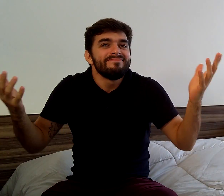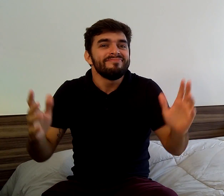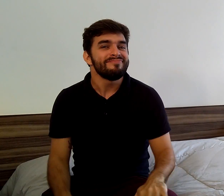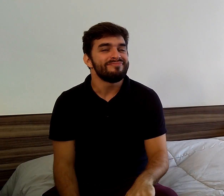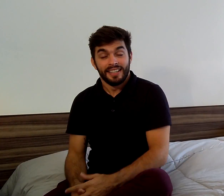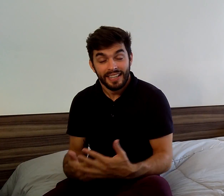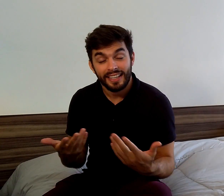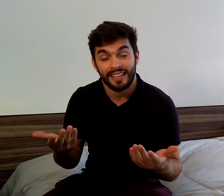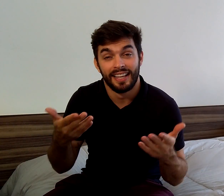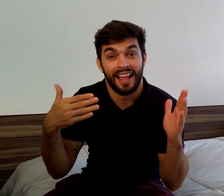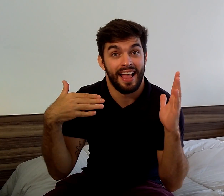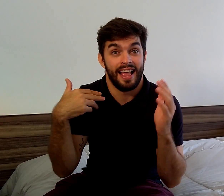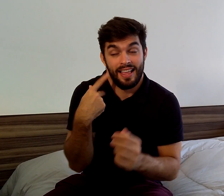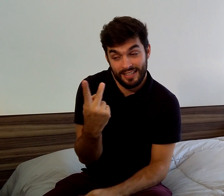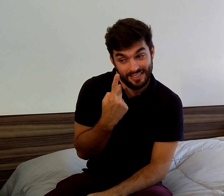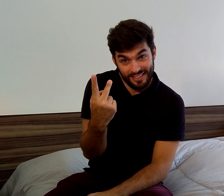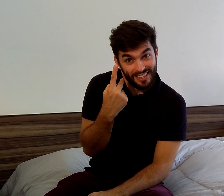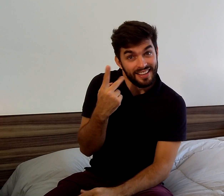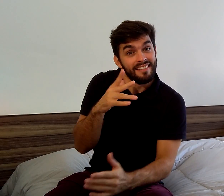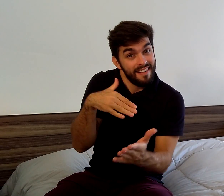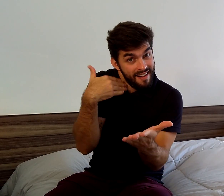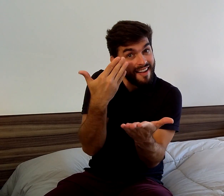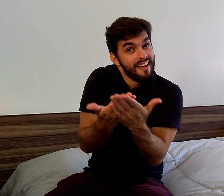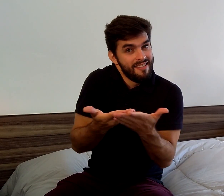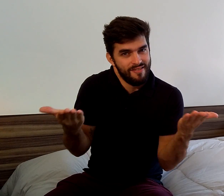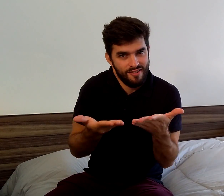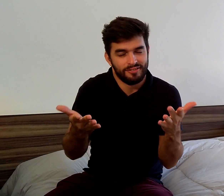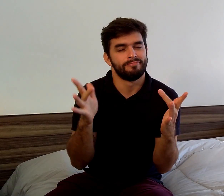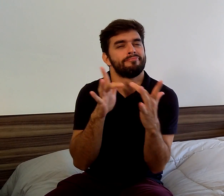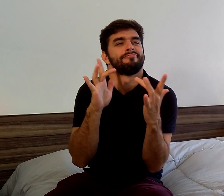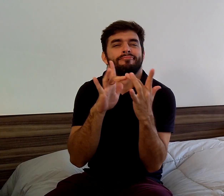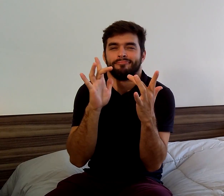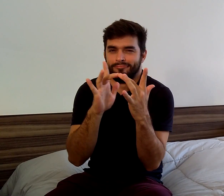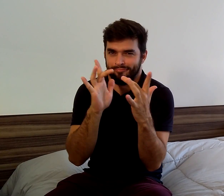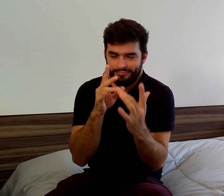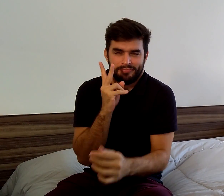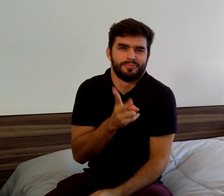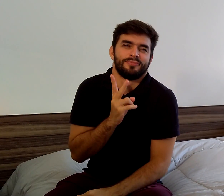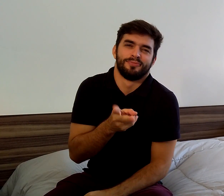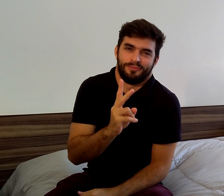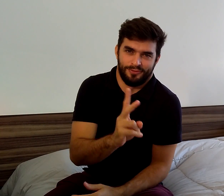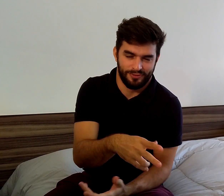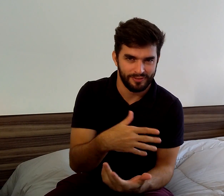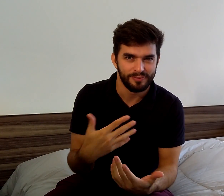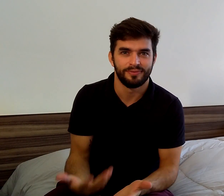She and I keep in touch.